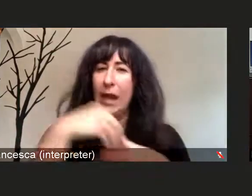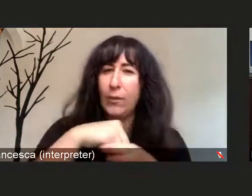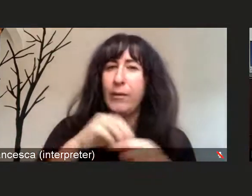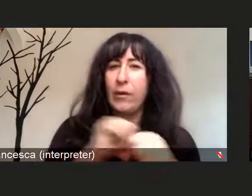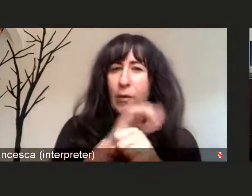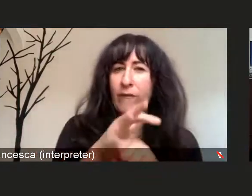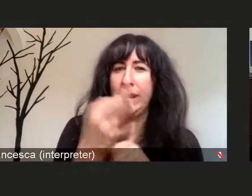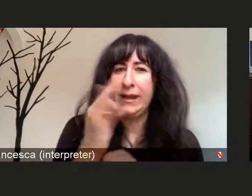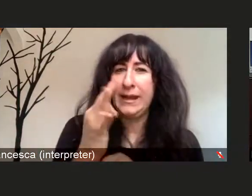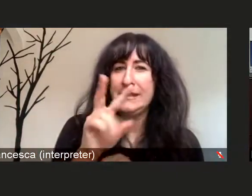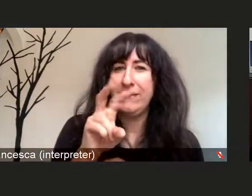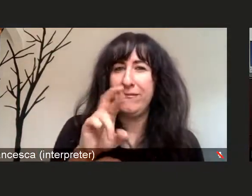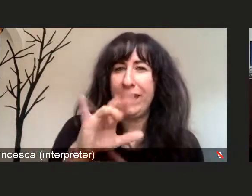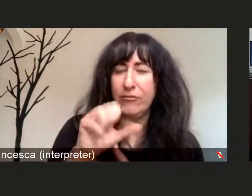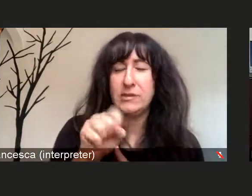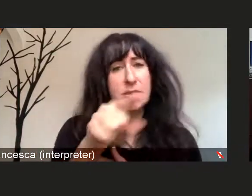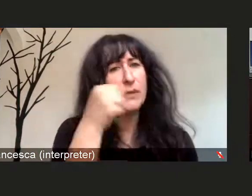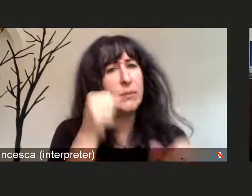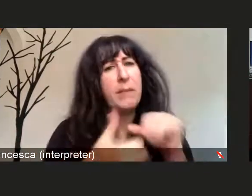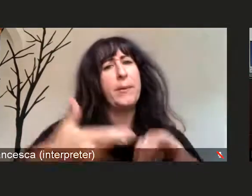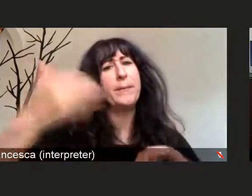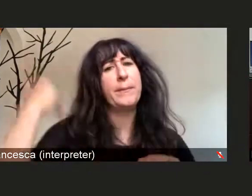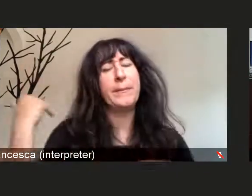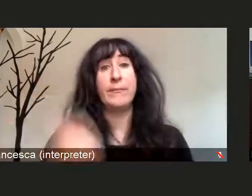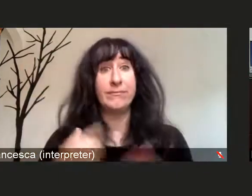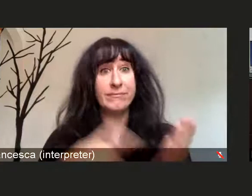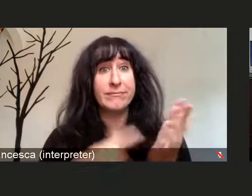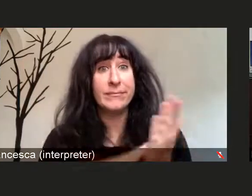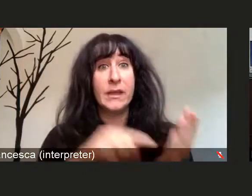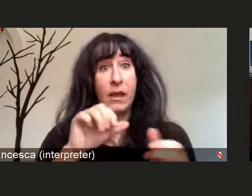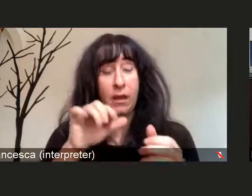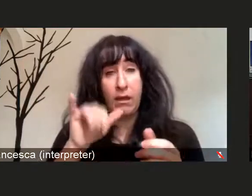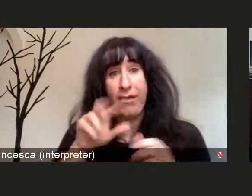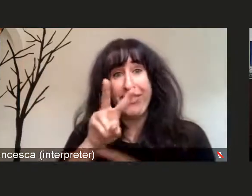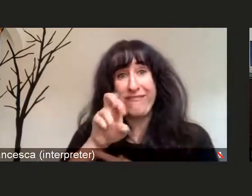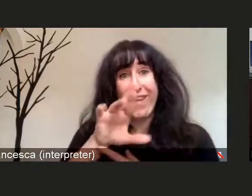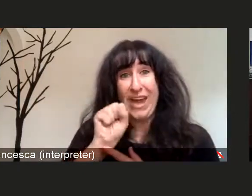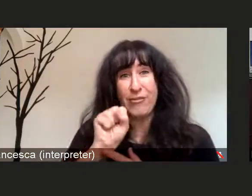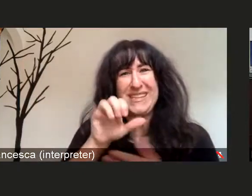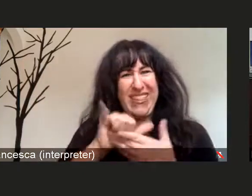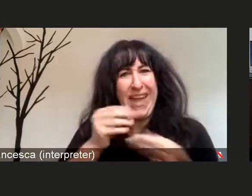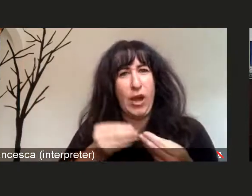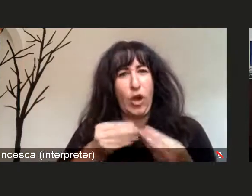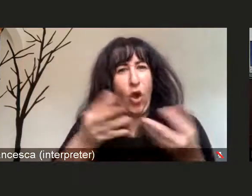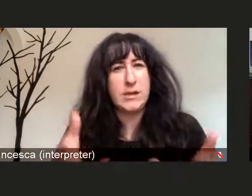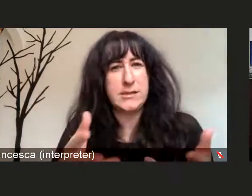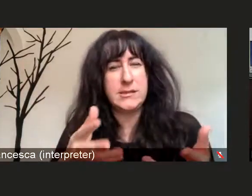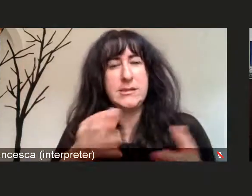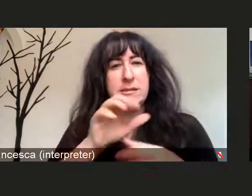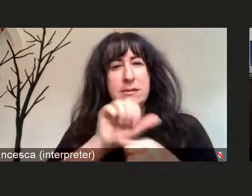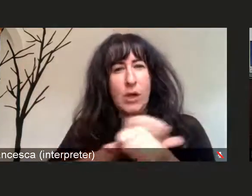the virus that actually causes COVID-19 is called, SARS-CoV-2.